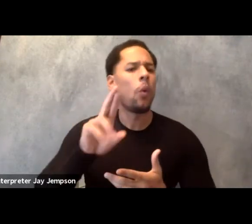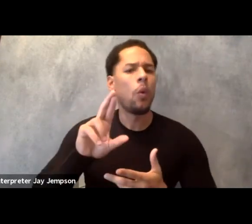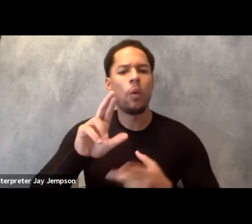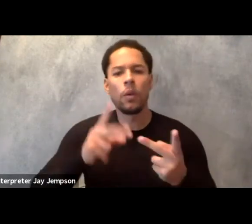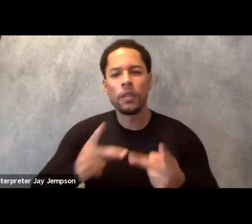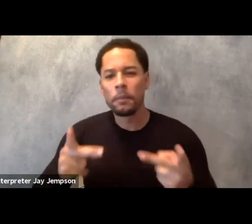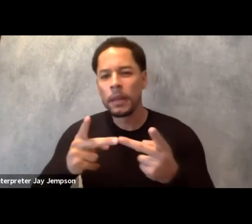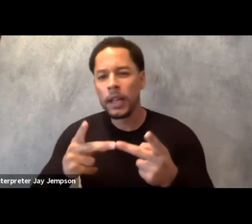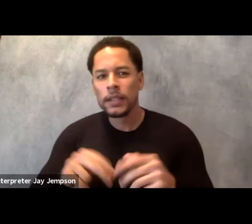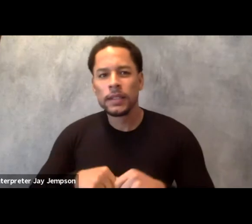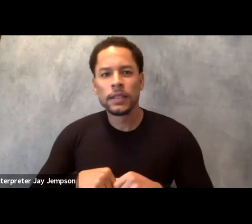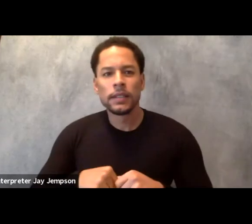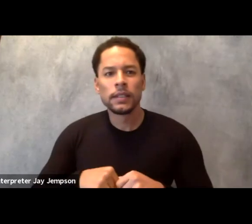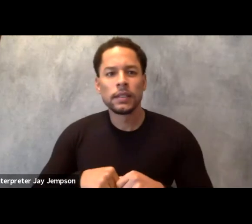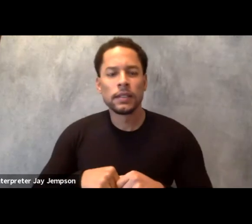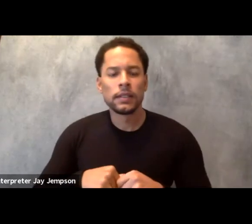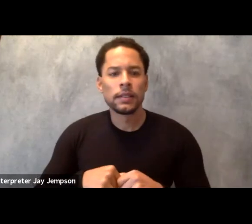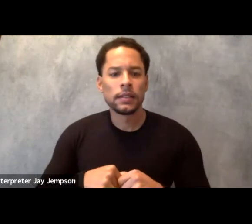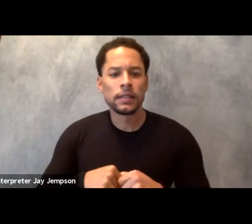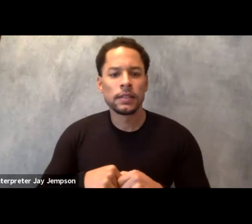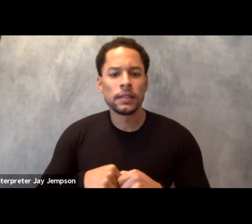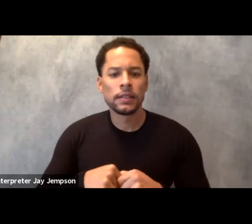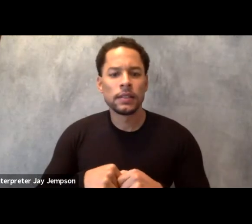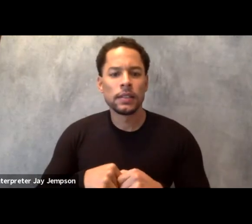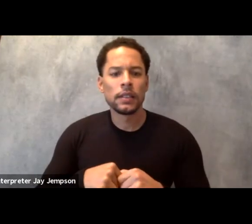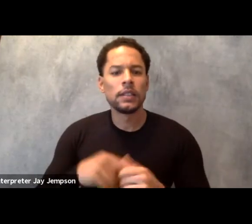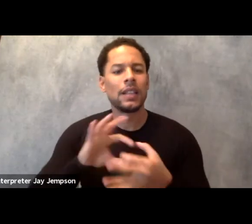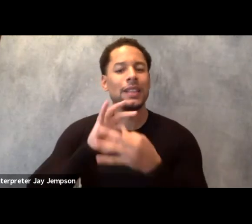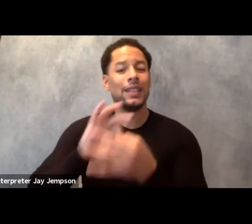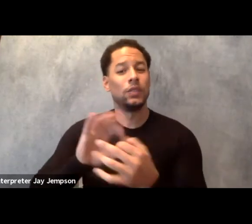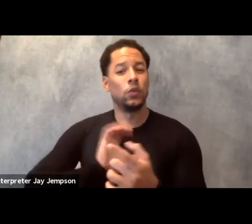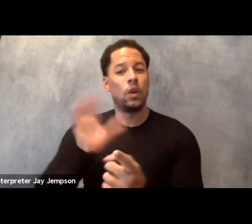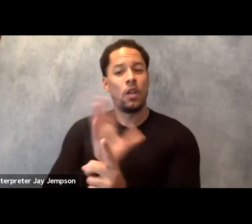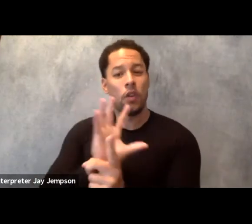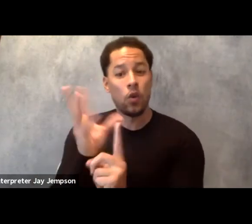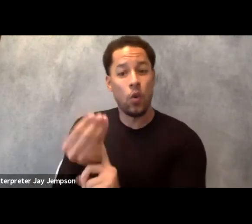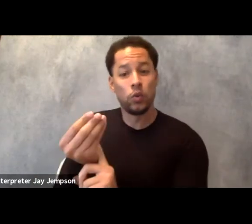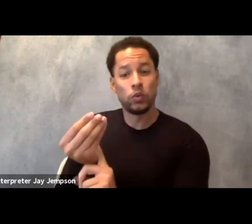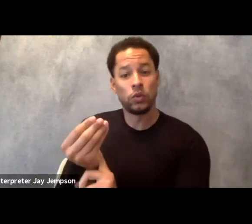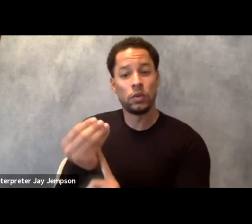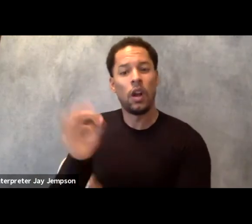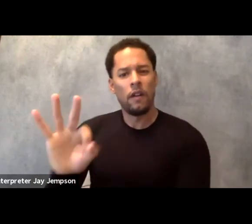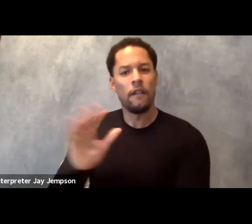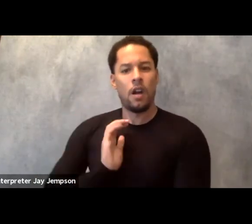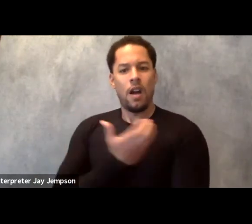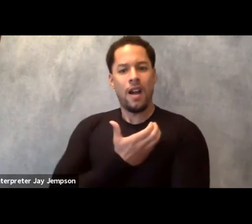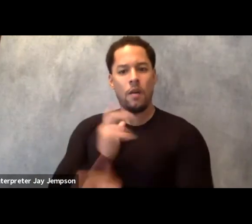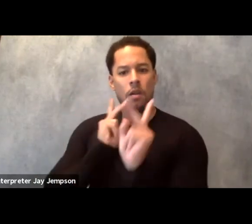which I linked to the culture of our people who we're probably working with,